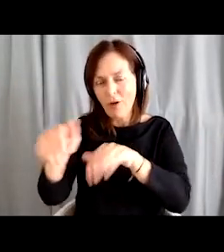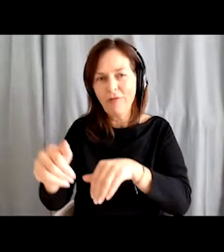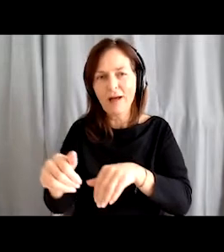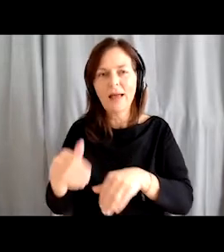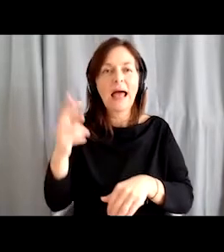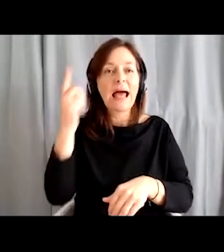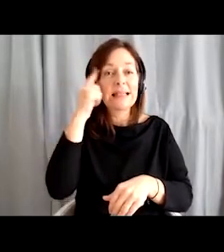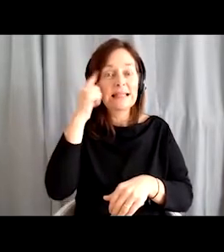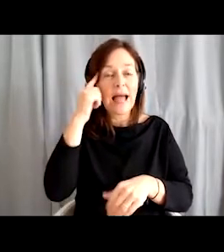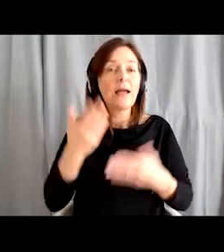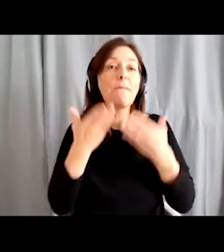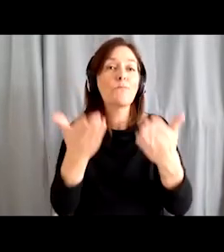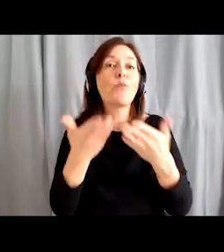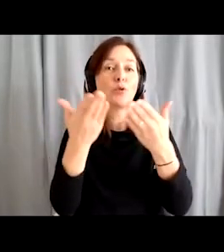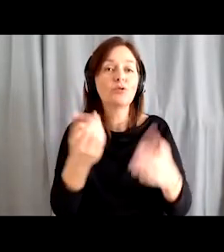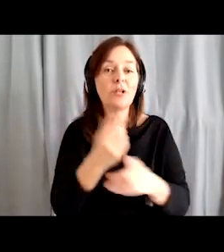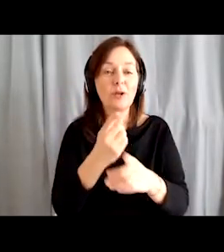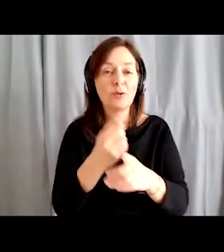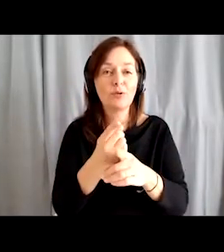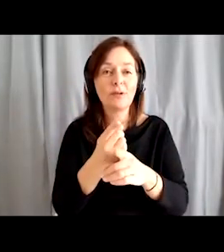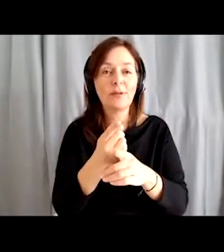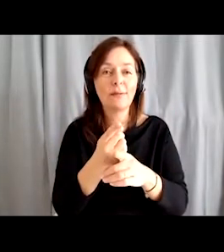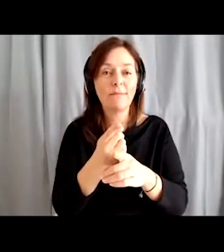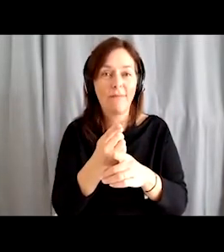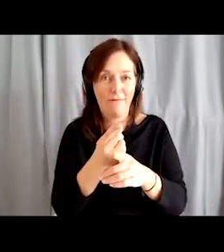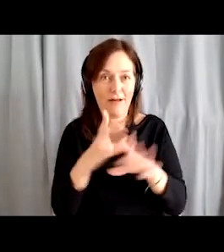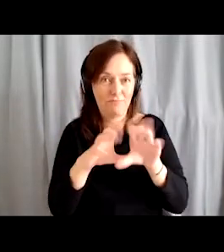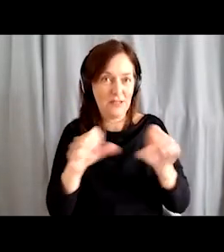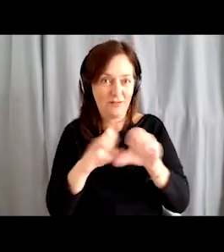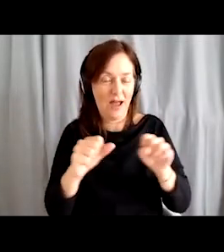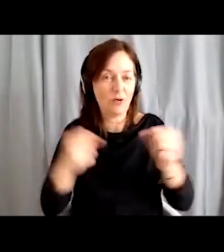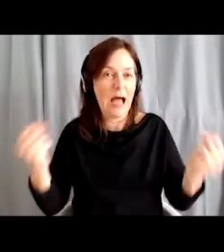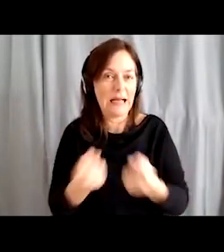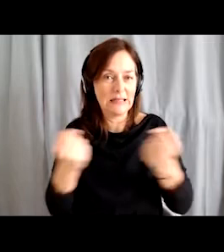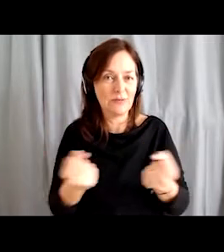as part of the activities. Thus, the Intergenerational Centre Kranj